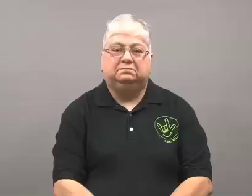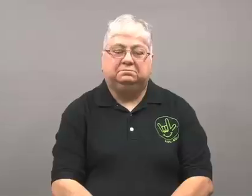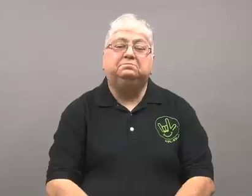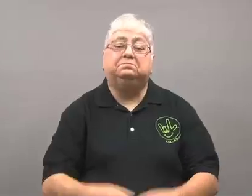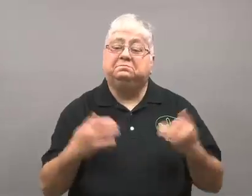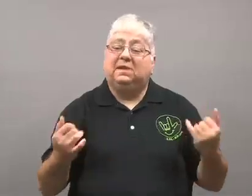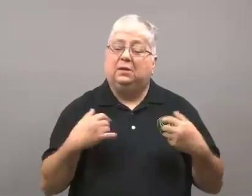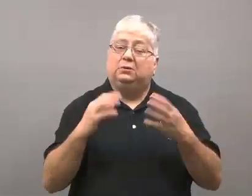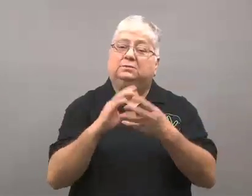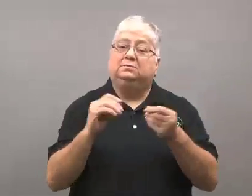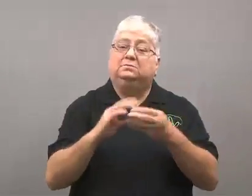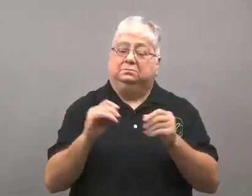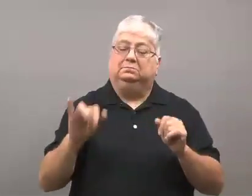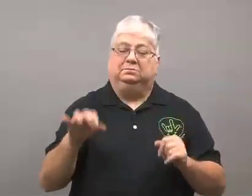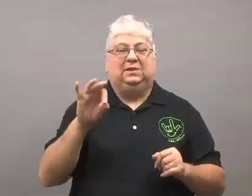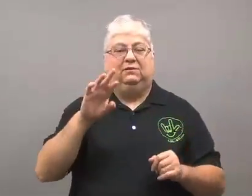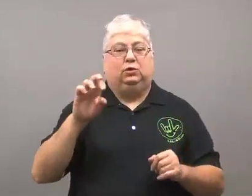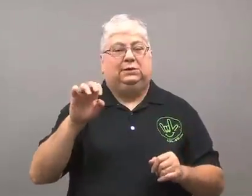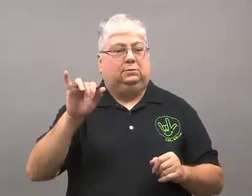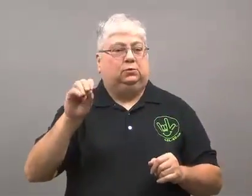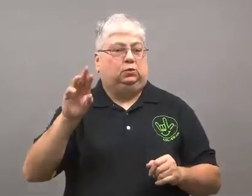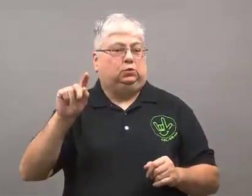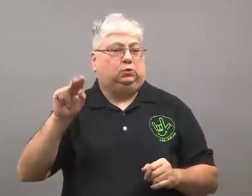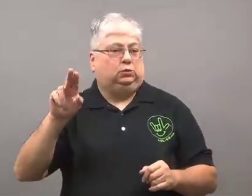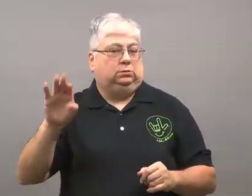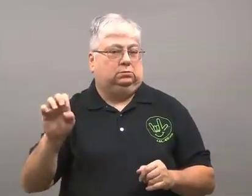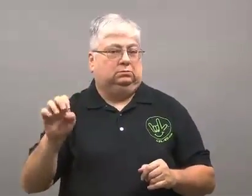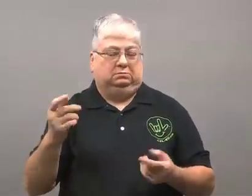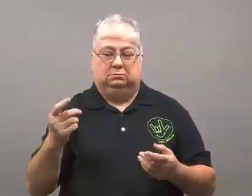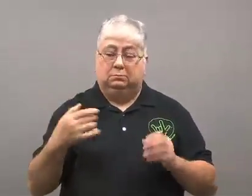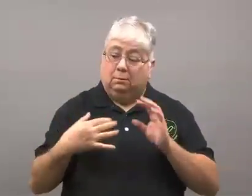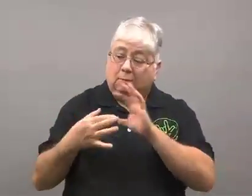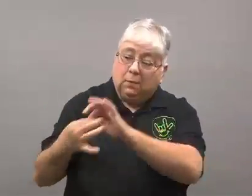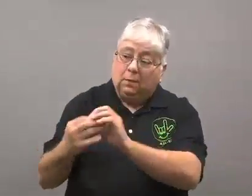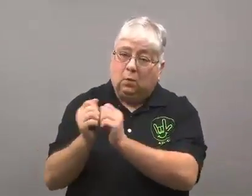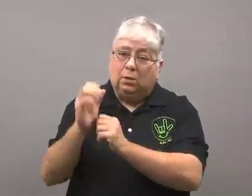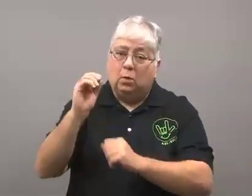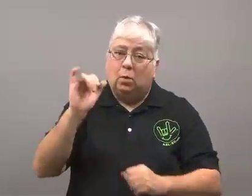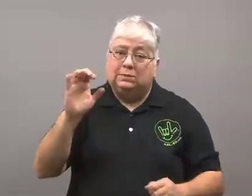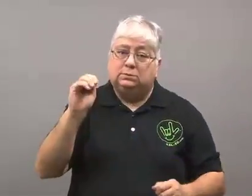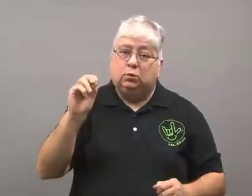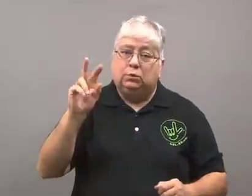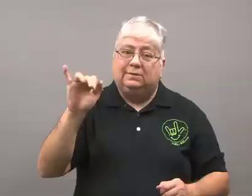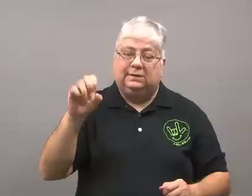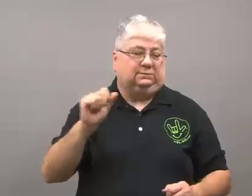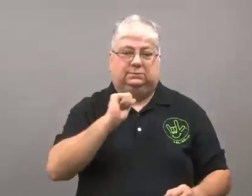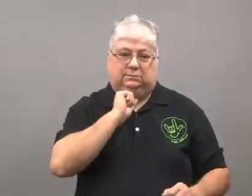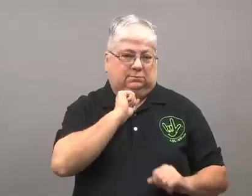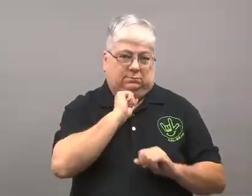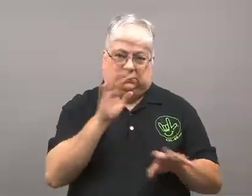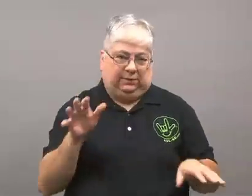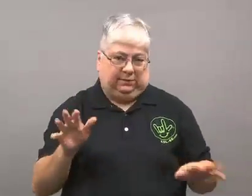This is a free news story for youtube without any connections to OIC Movies.